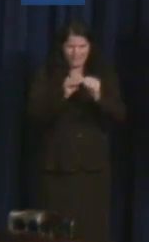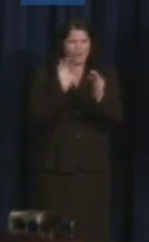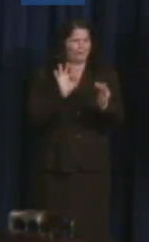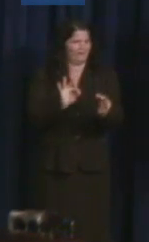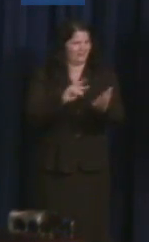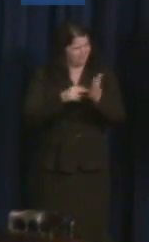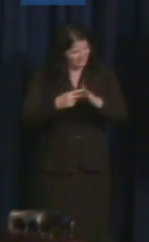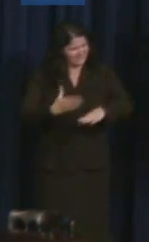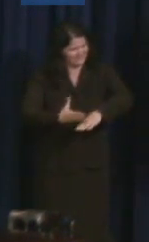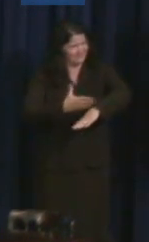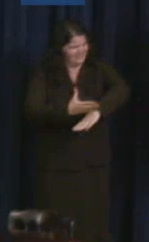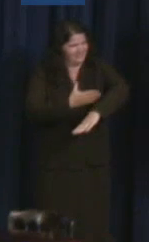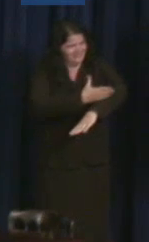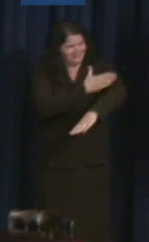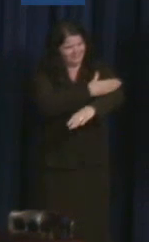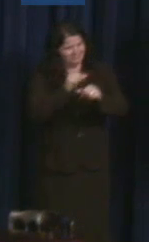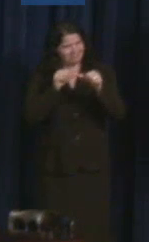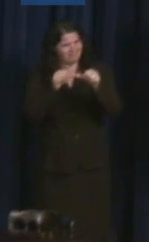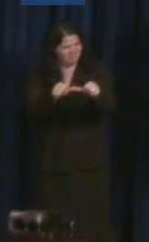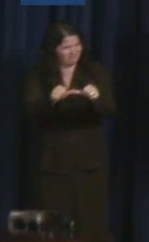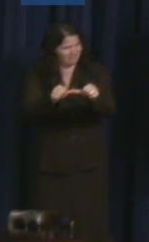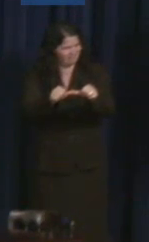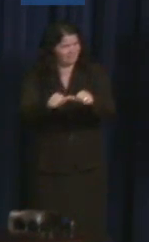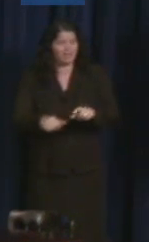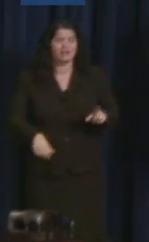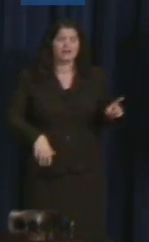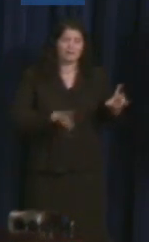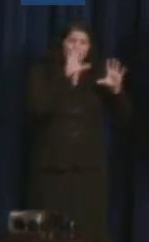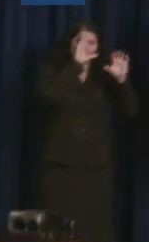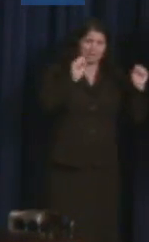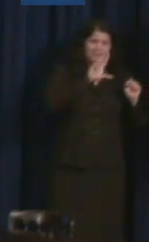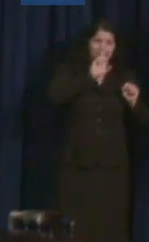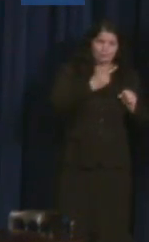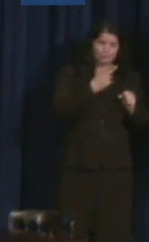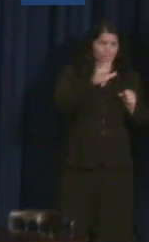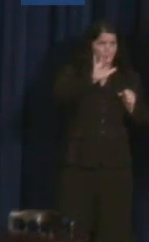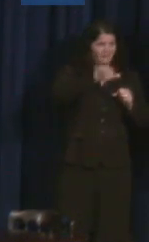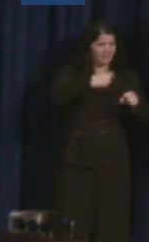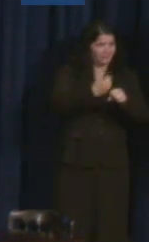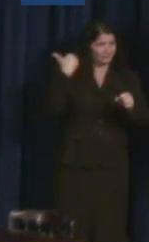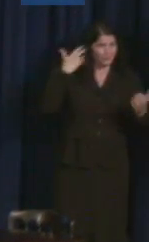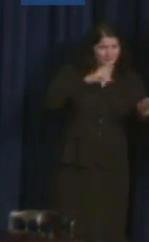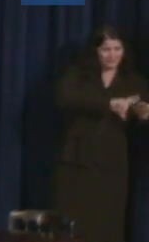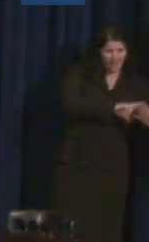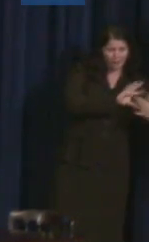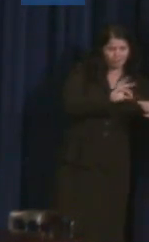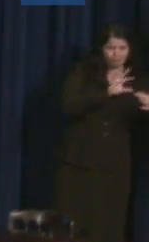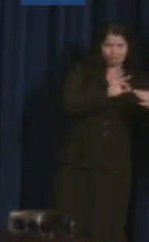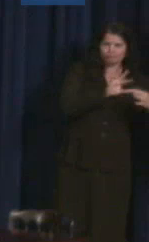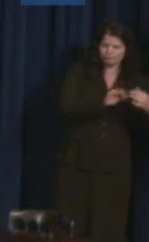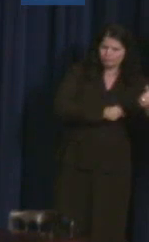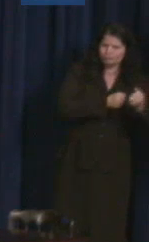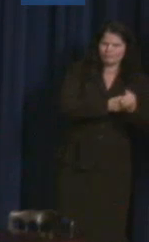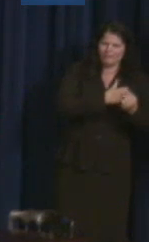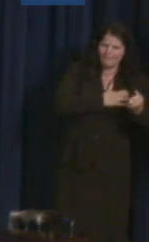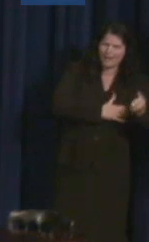eloquent, and some of the most powerful voices in the continued struggle for disability rights come from the people who are most affected by the structural